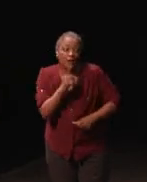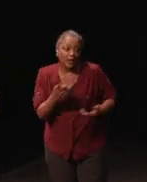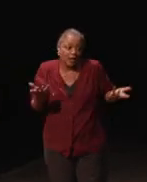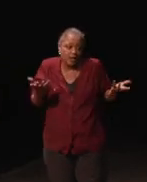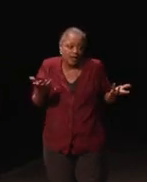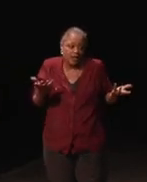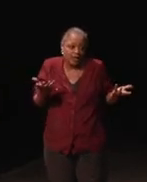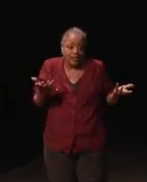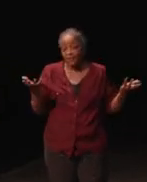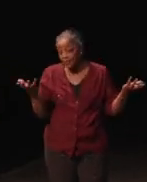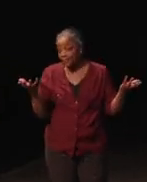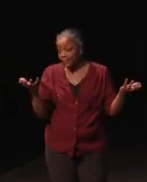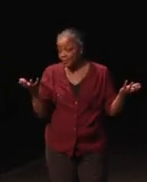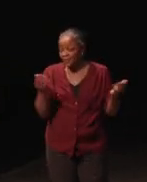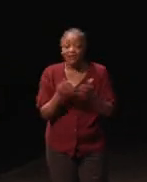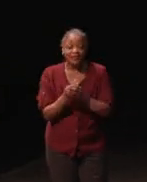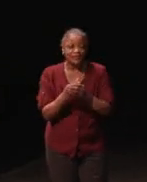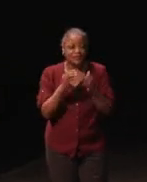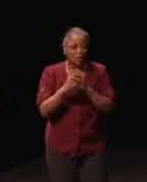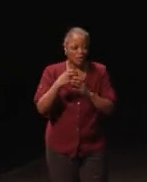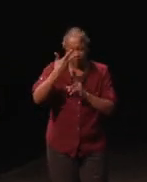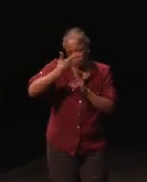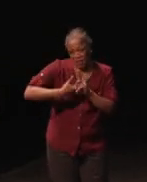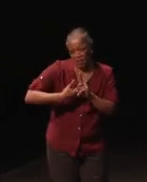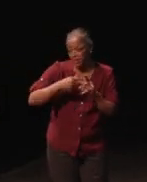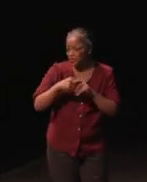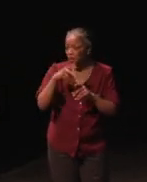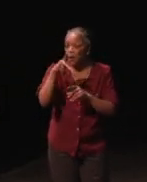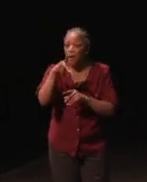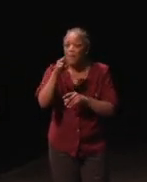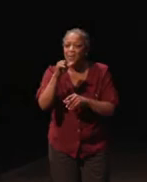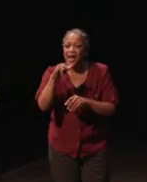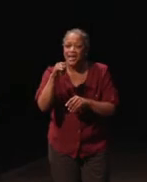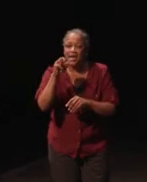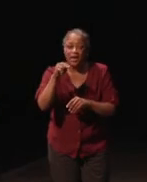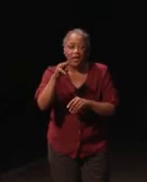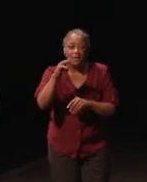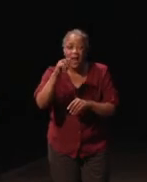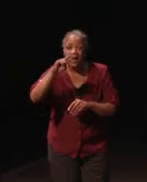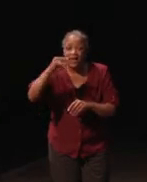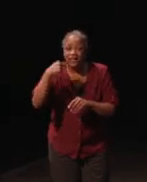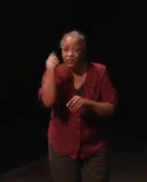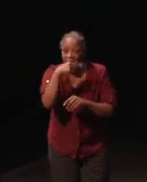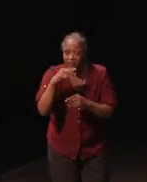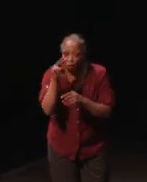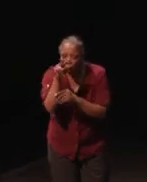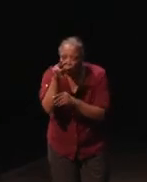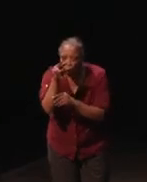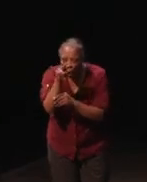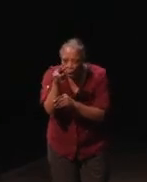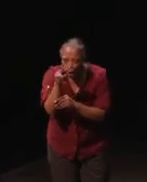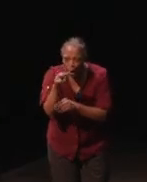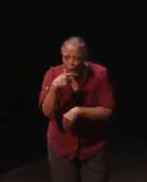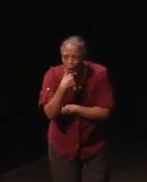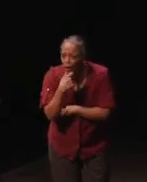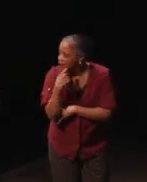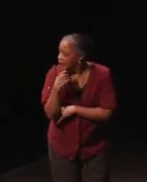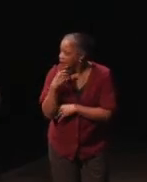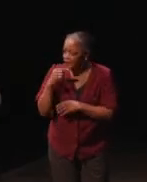So, I spent like three months staring at Peyton Manning's face but point-blank rage. He's got a virginous forehead by the way.